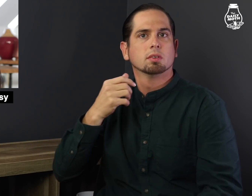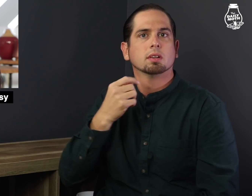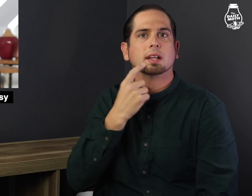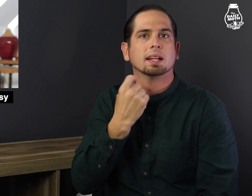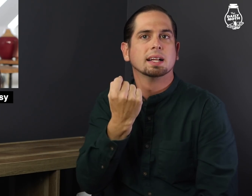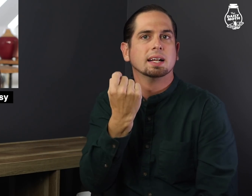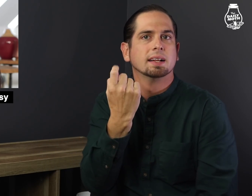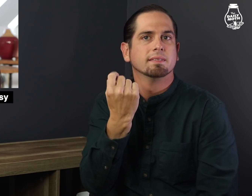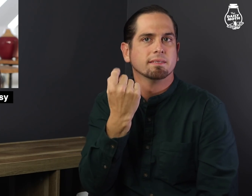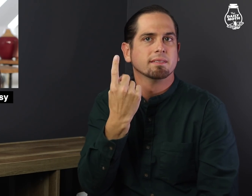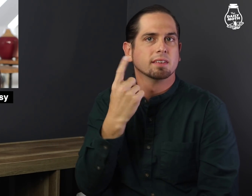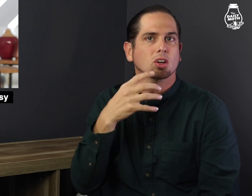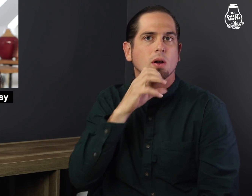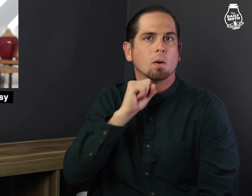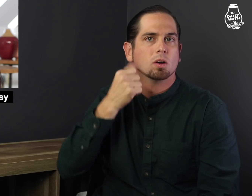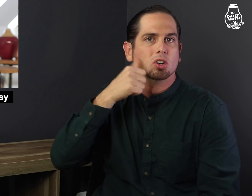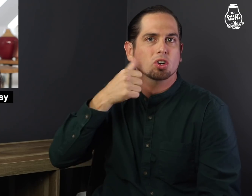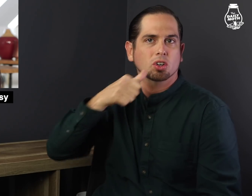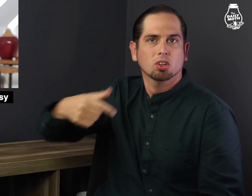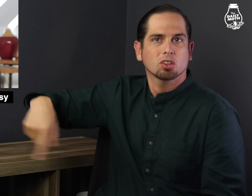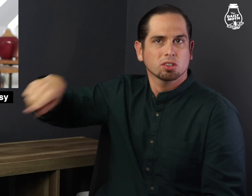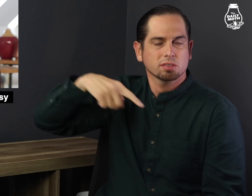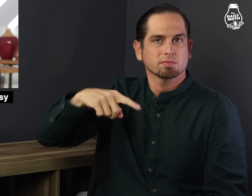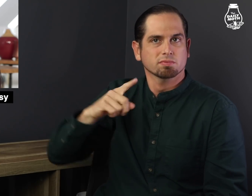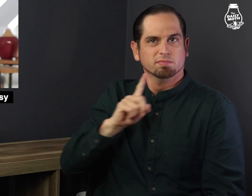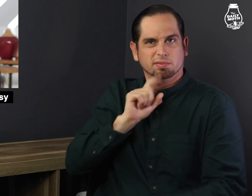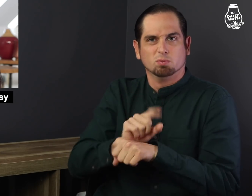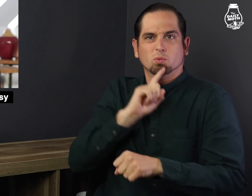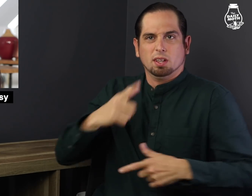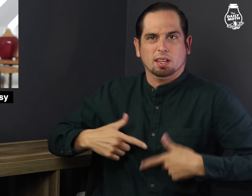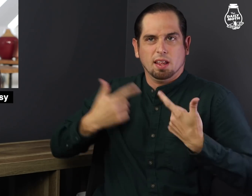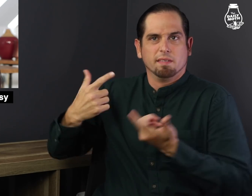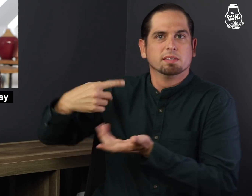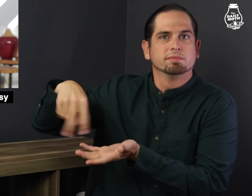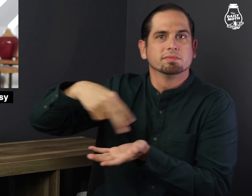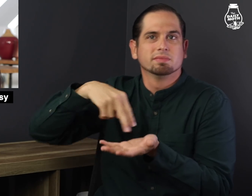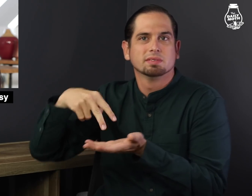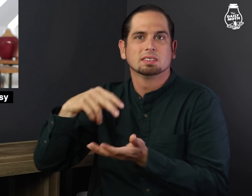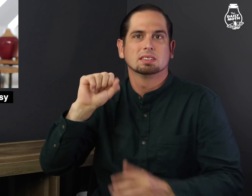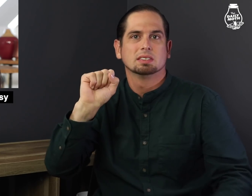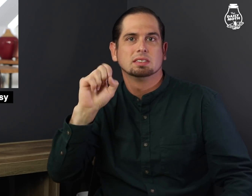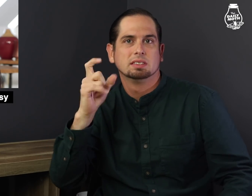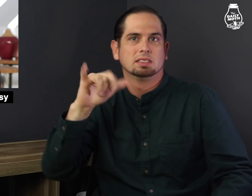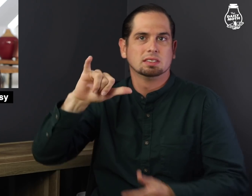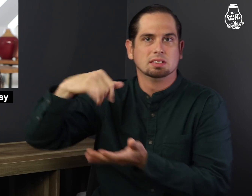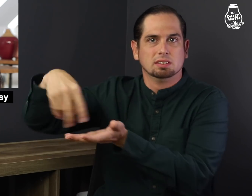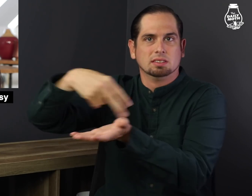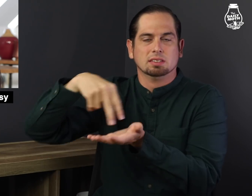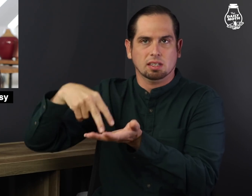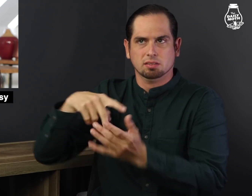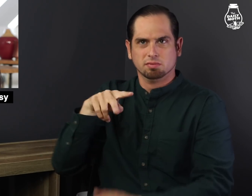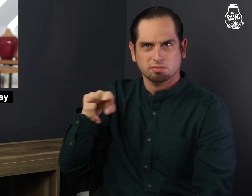a real-life group of 11-year-old girls doing a sensual dance